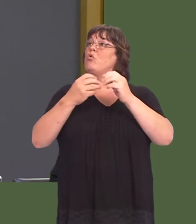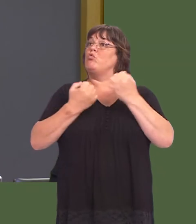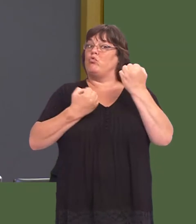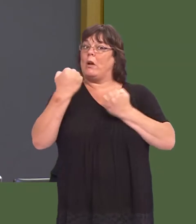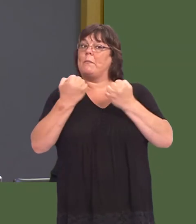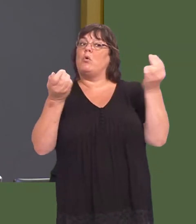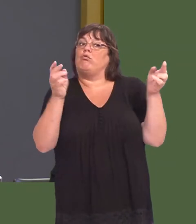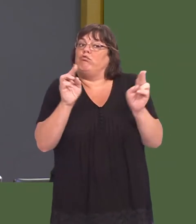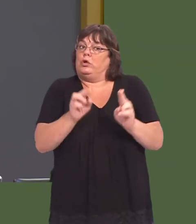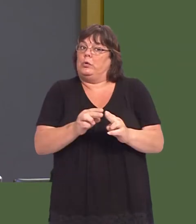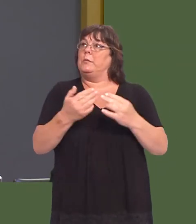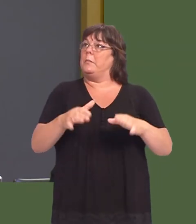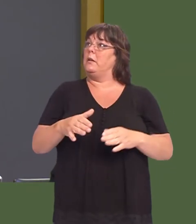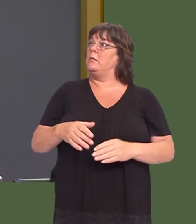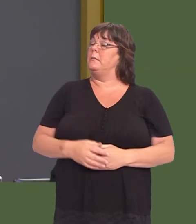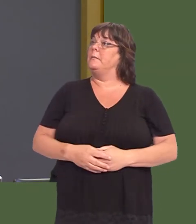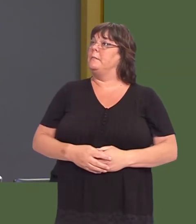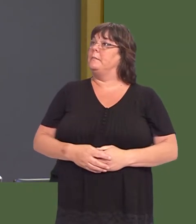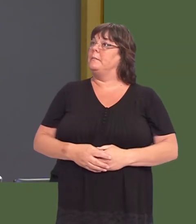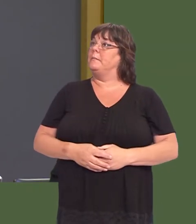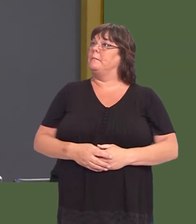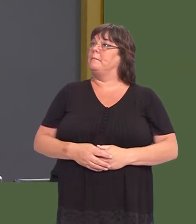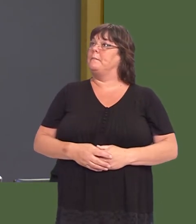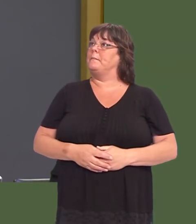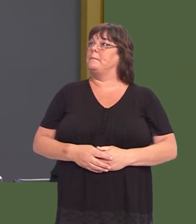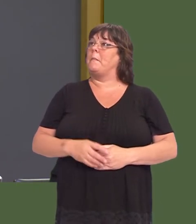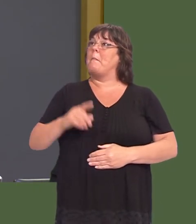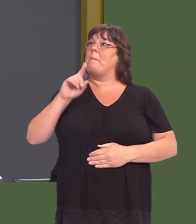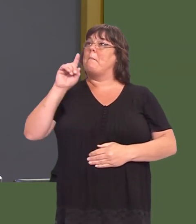sector. On the basis of this performance, they say itís likely that Wales will not attain the